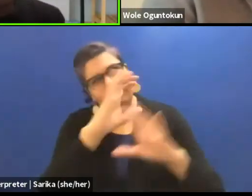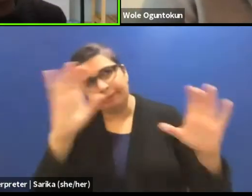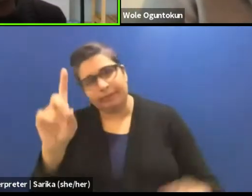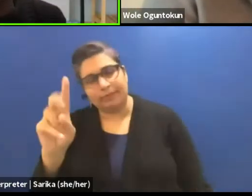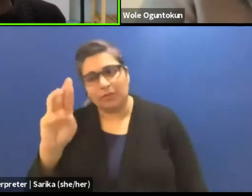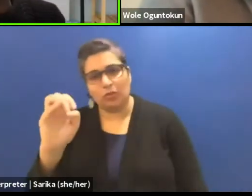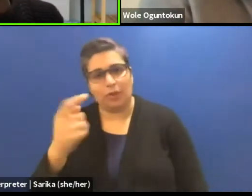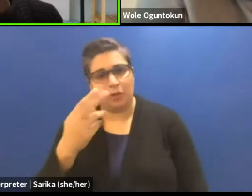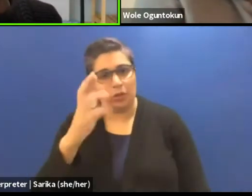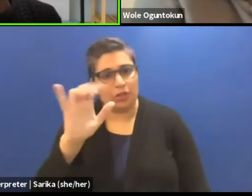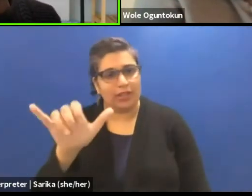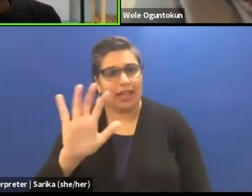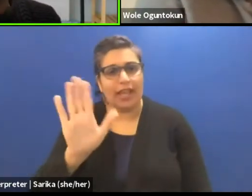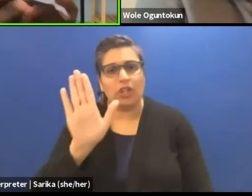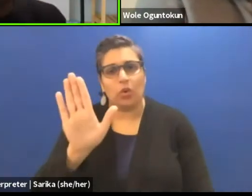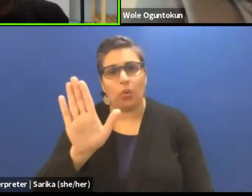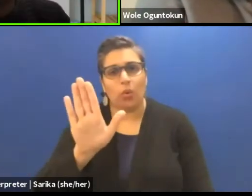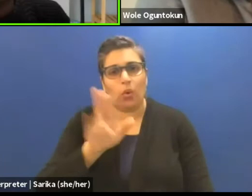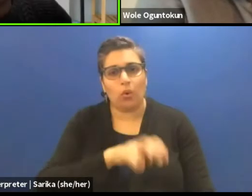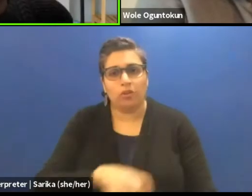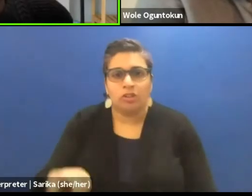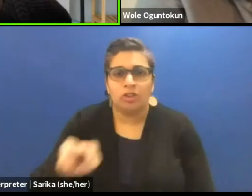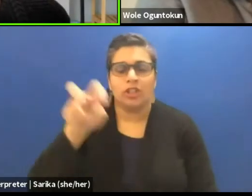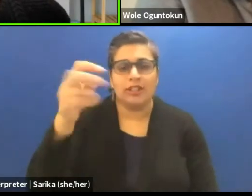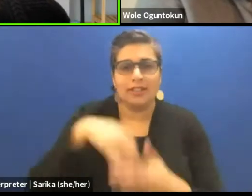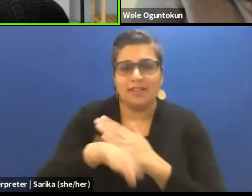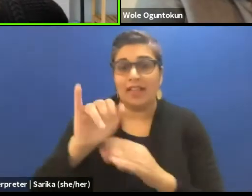and what's your journey into that land?